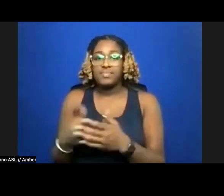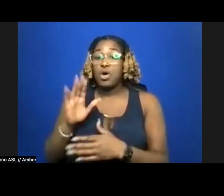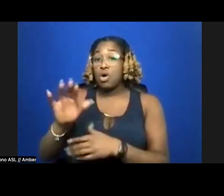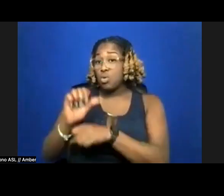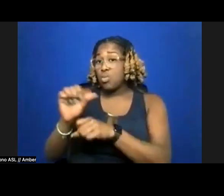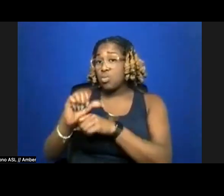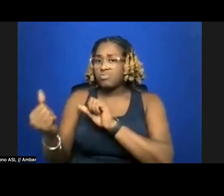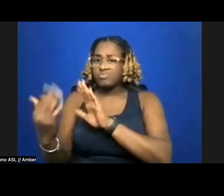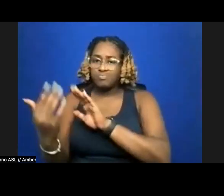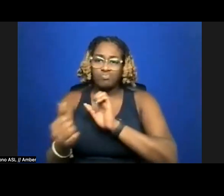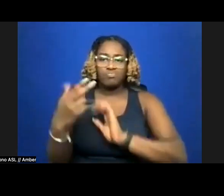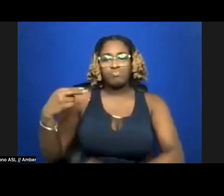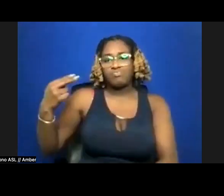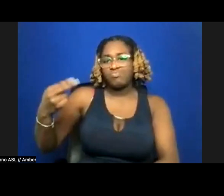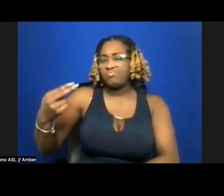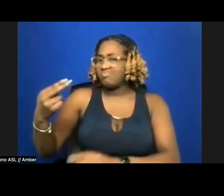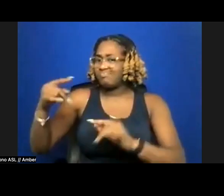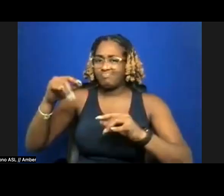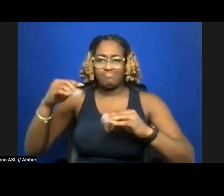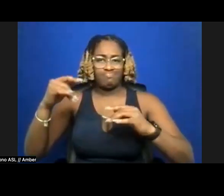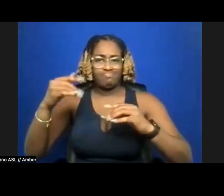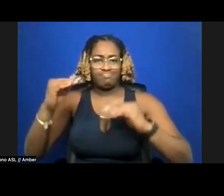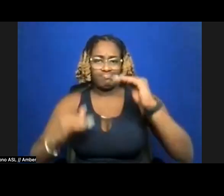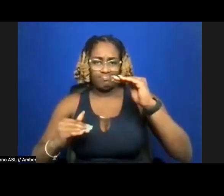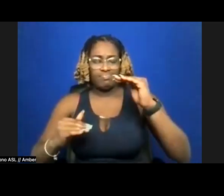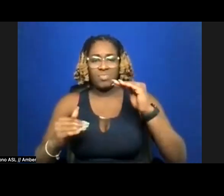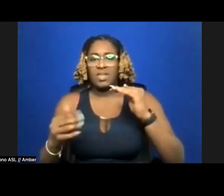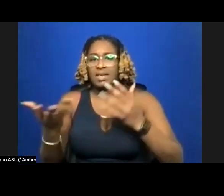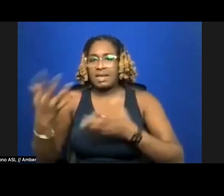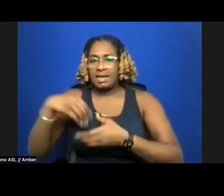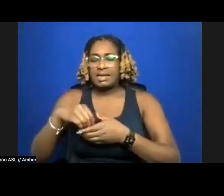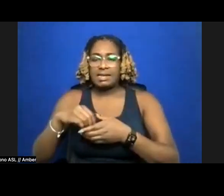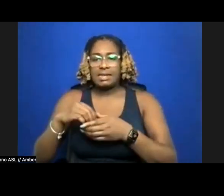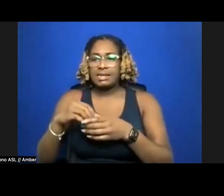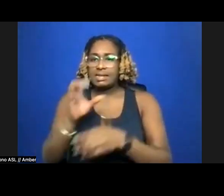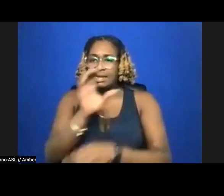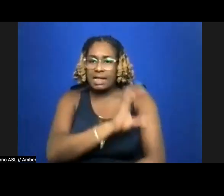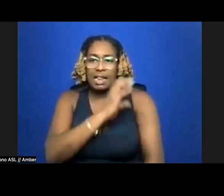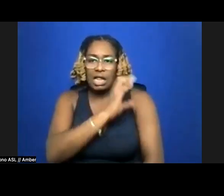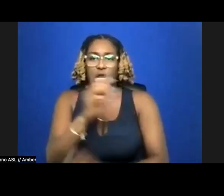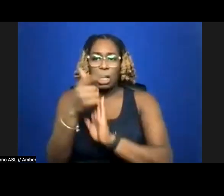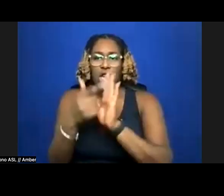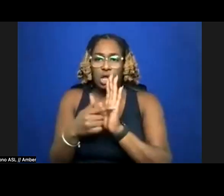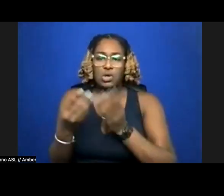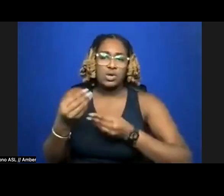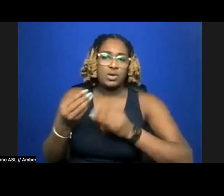inconsistencies rooted in the clinical & legal vestiges of empire. Outside of poetry,